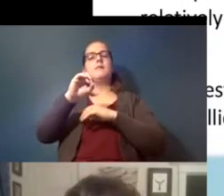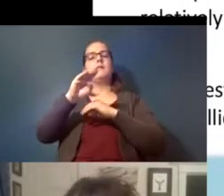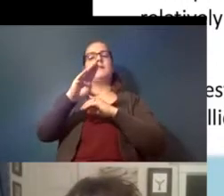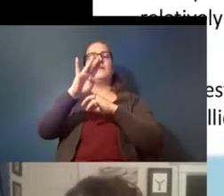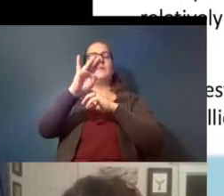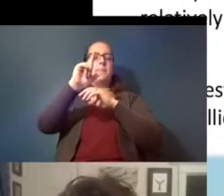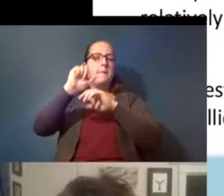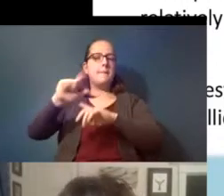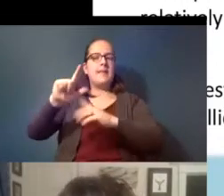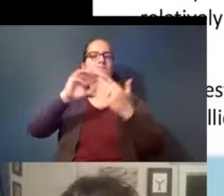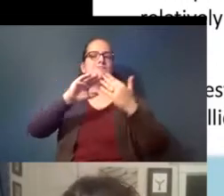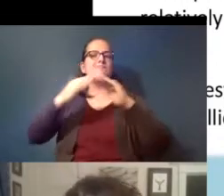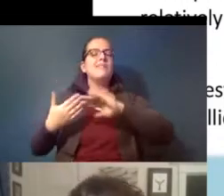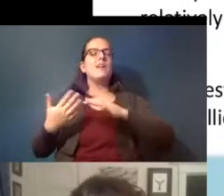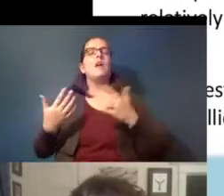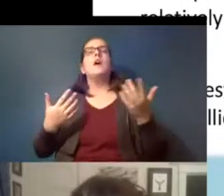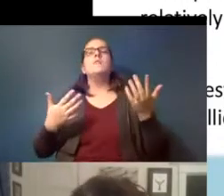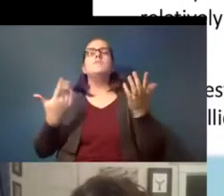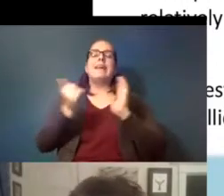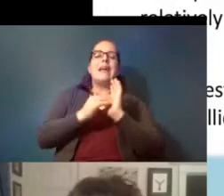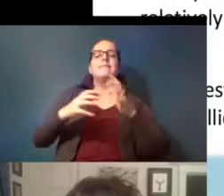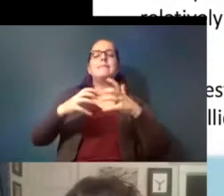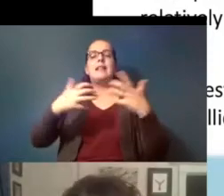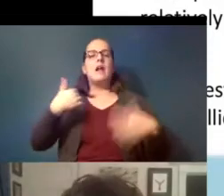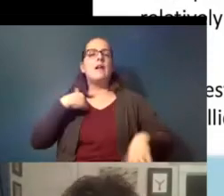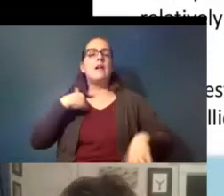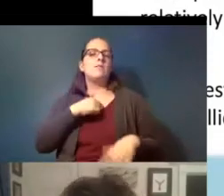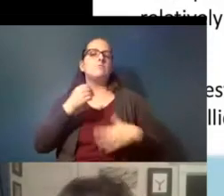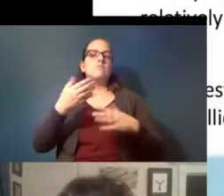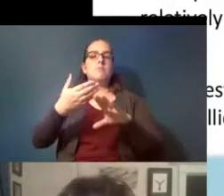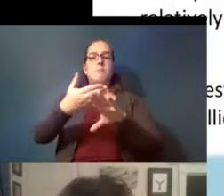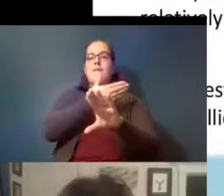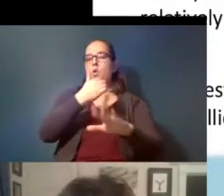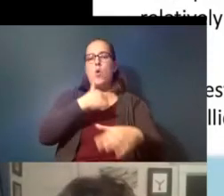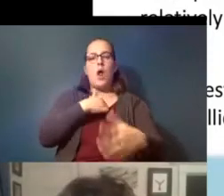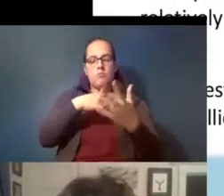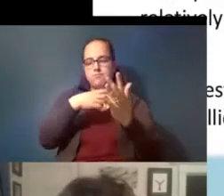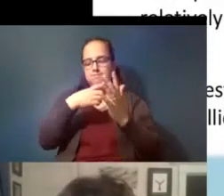again it's a a lot of us and and before i got into the microplastics field even